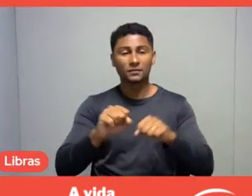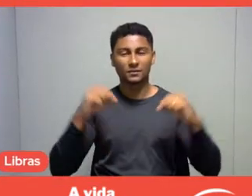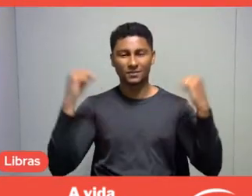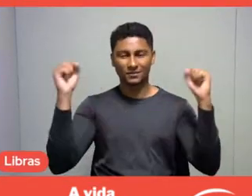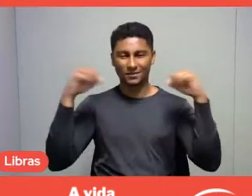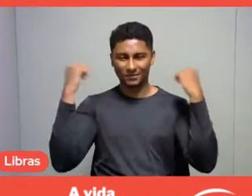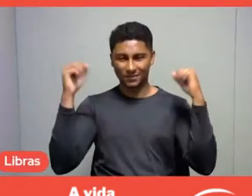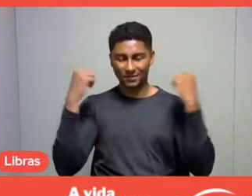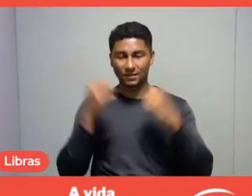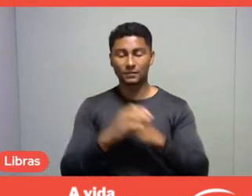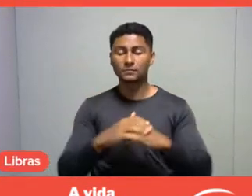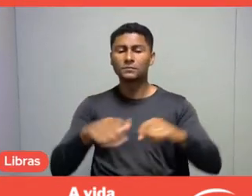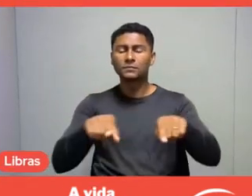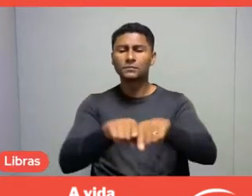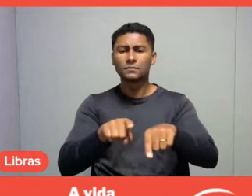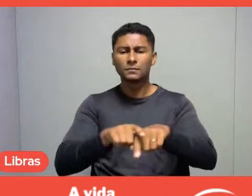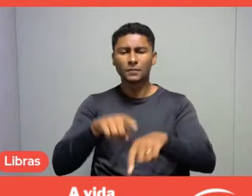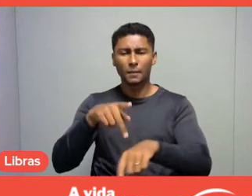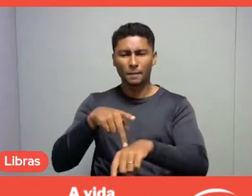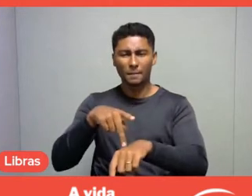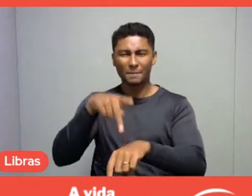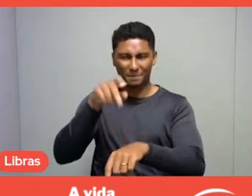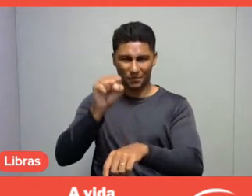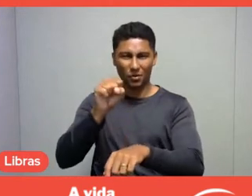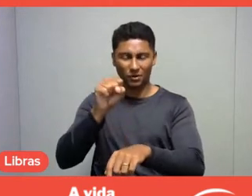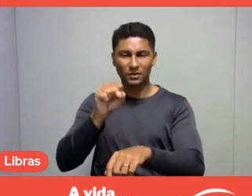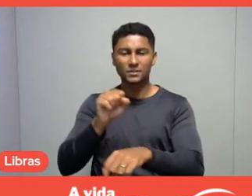a graduate degree in Project and Portfolio Management,